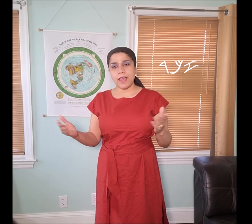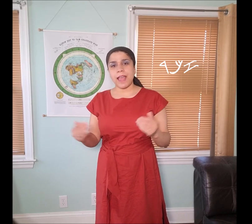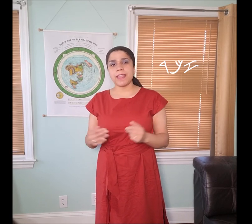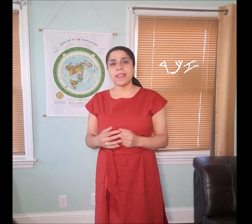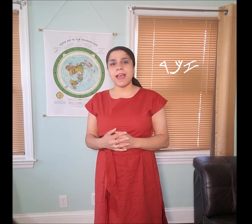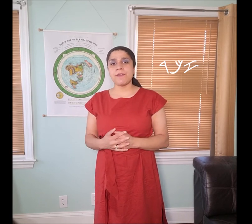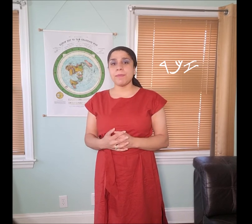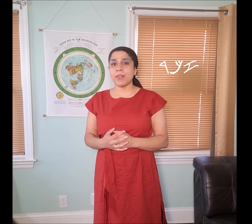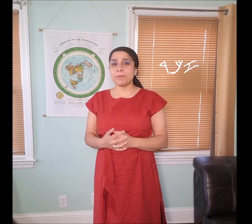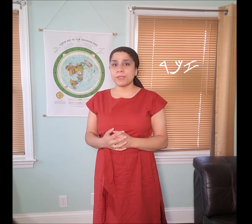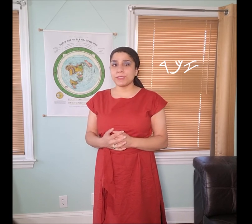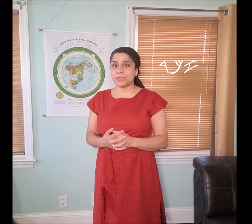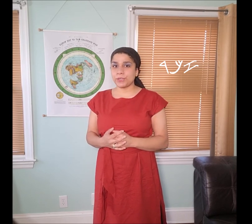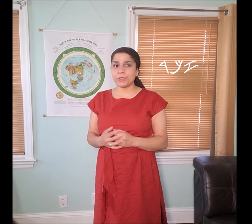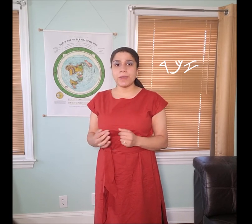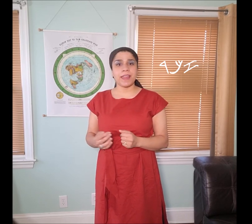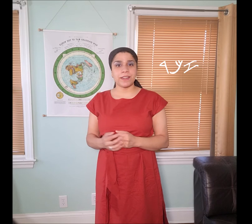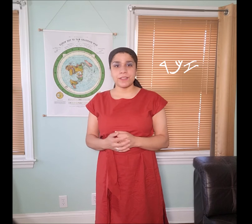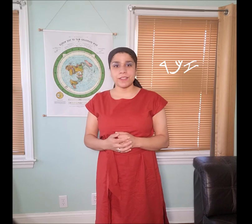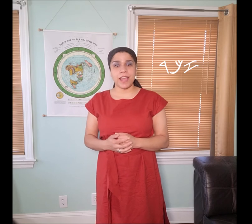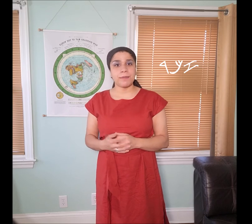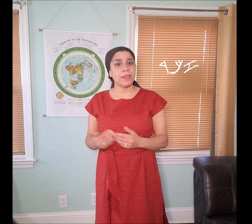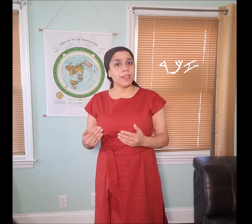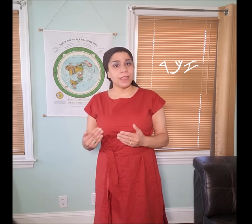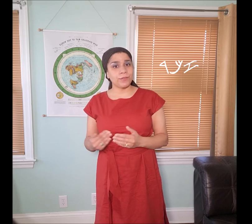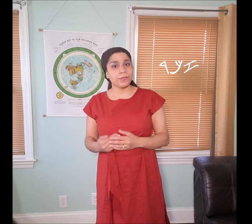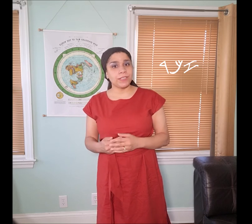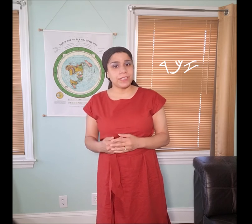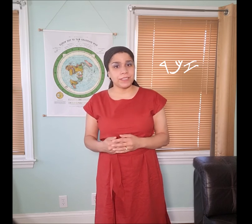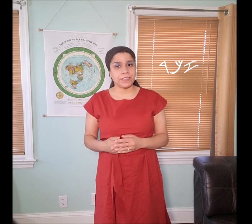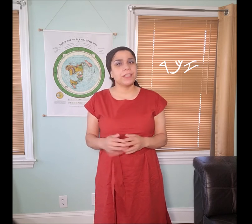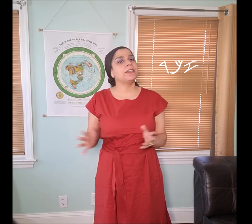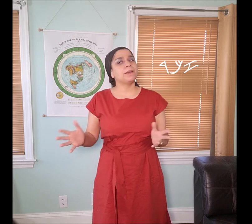I can have a male person show you at another time, if you really need to see it